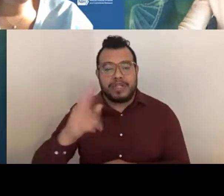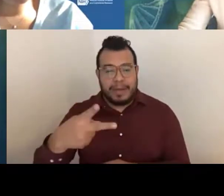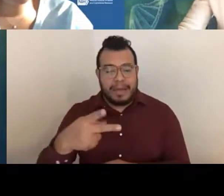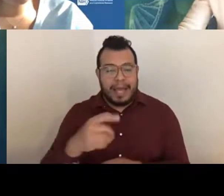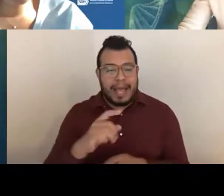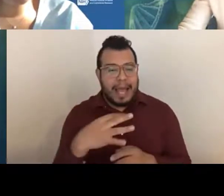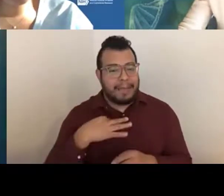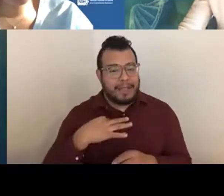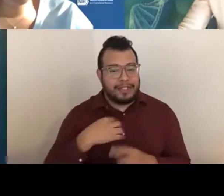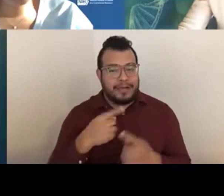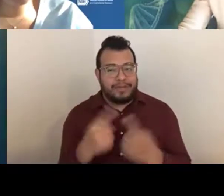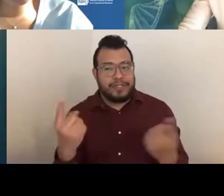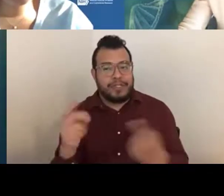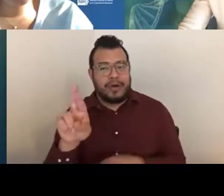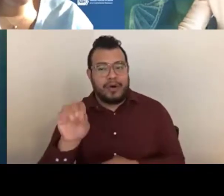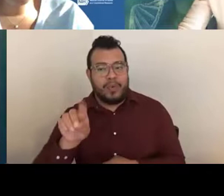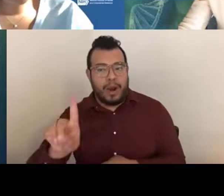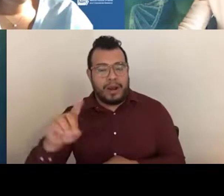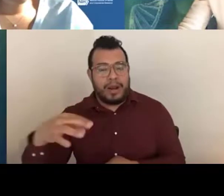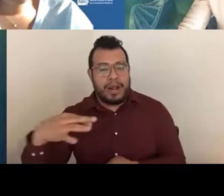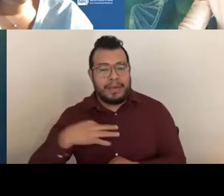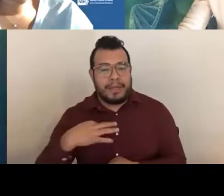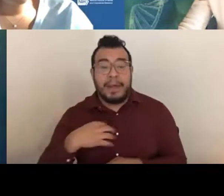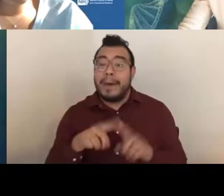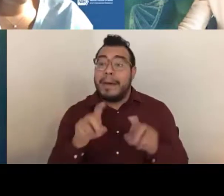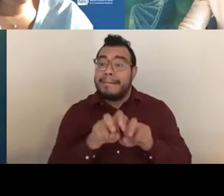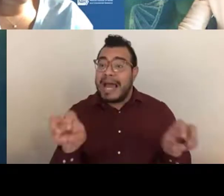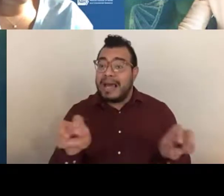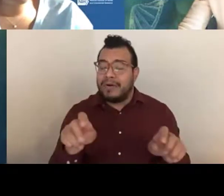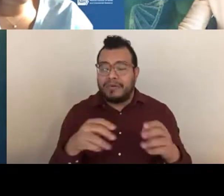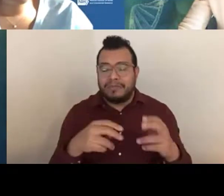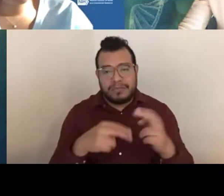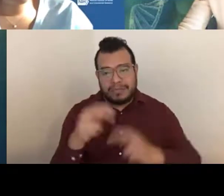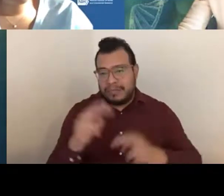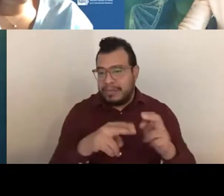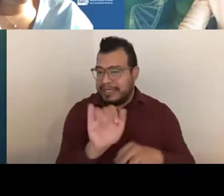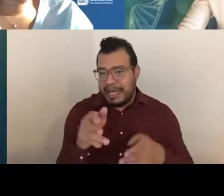The panels are constructed in the same manner, so of course you have experts in your field.